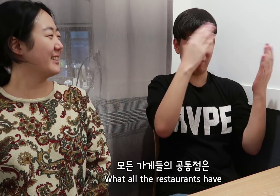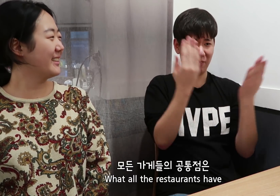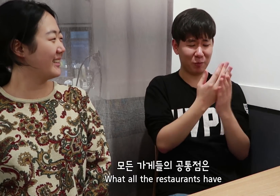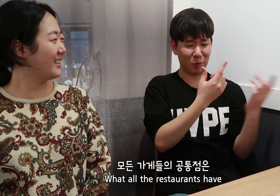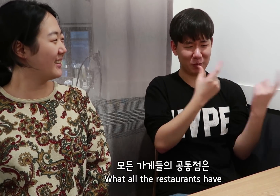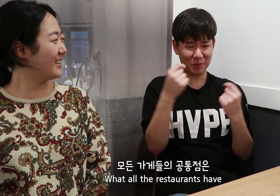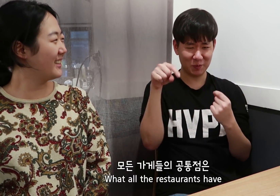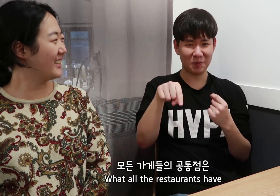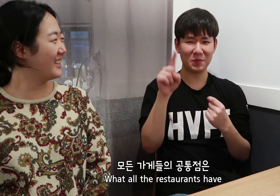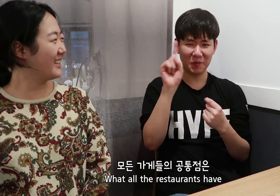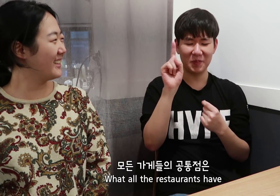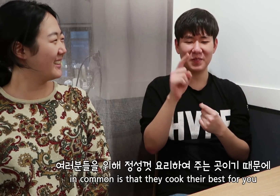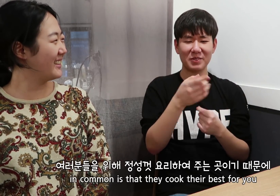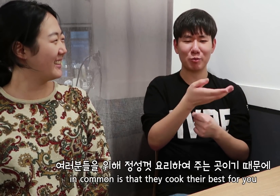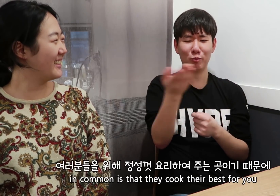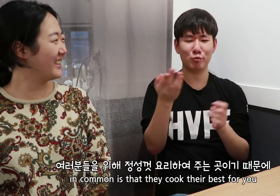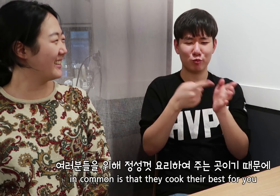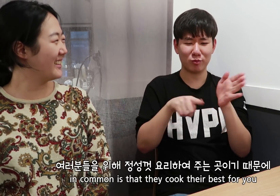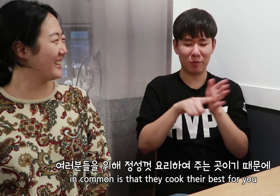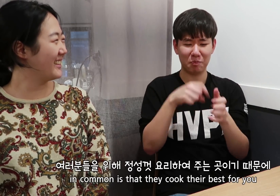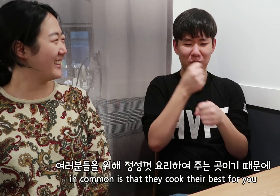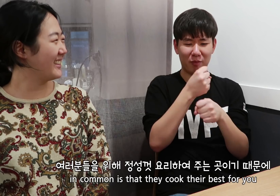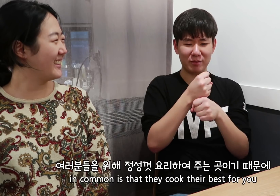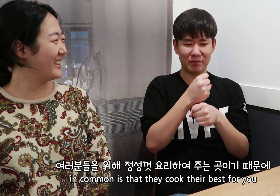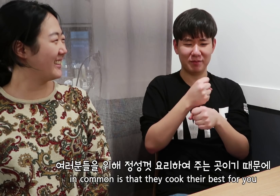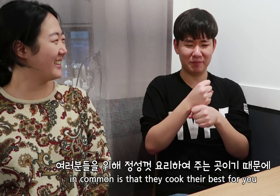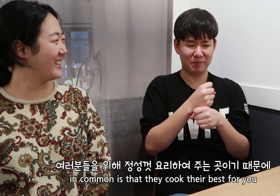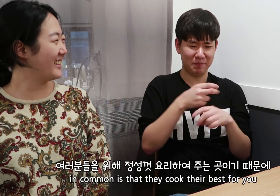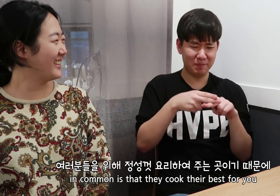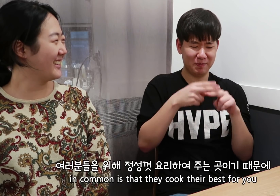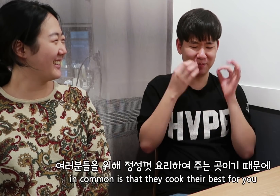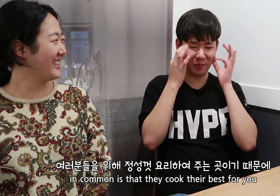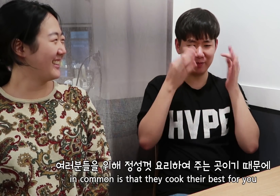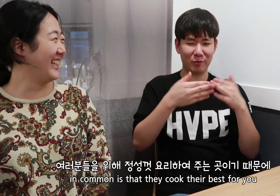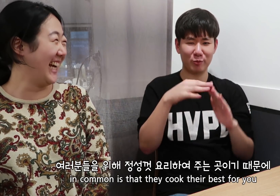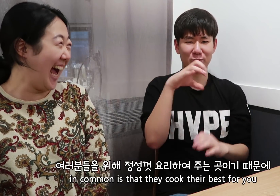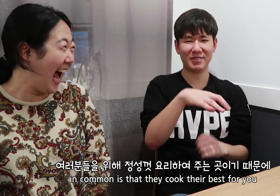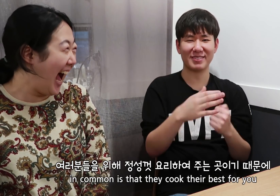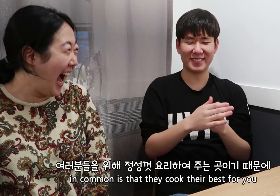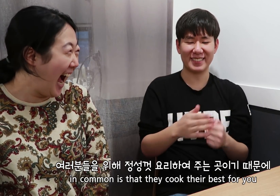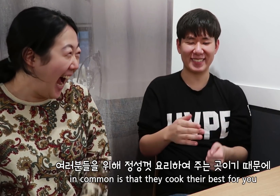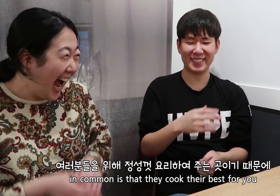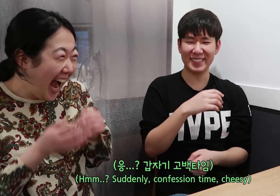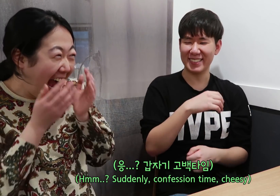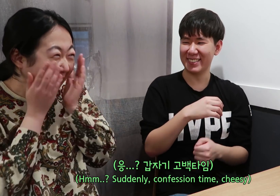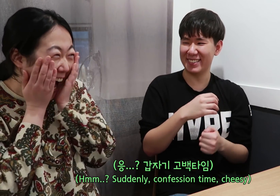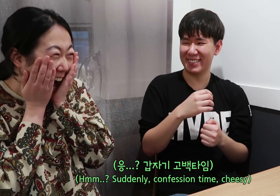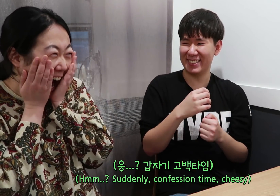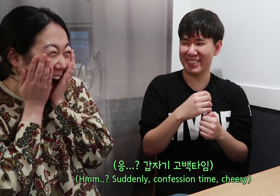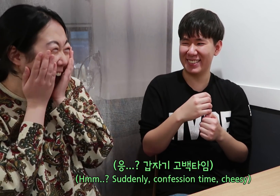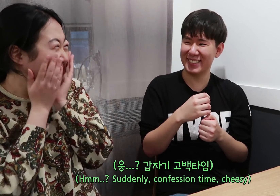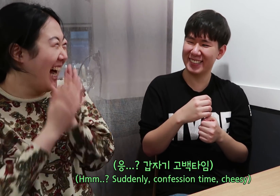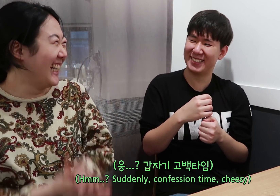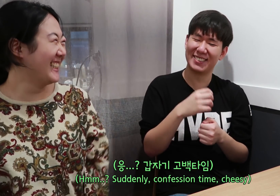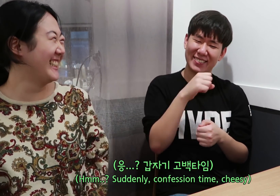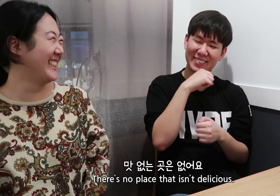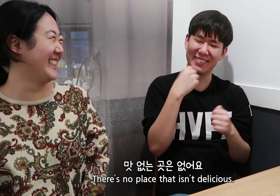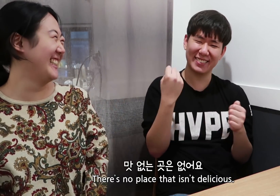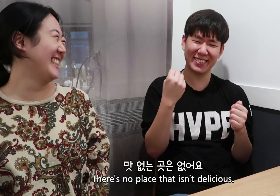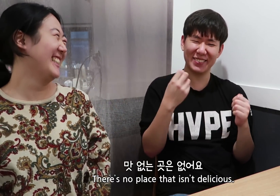What all the restaurants have in common is that they cook their best for you (Hmm..? Suddenly, confession time, cheesy)